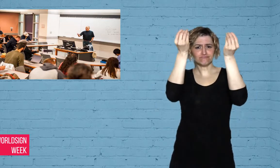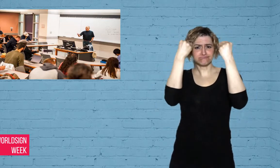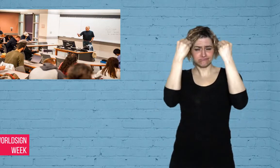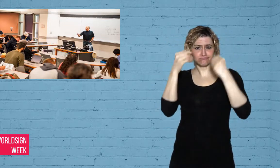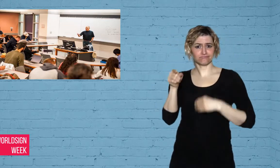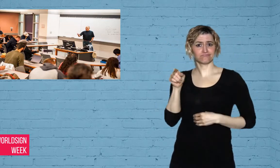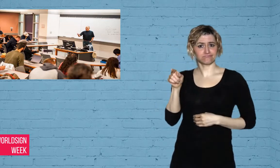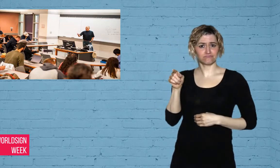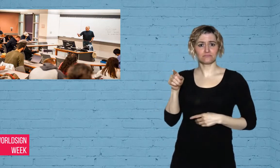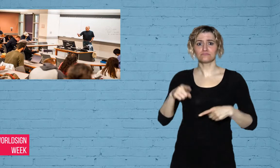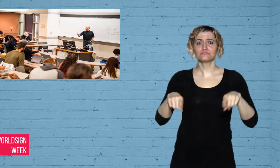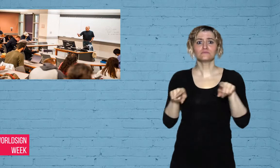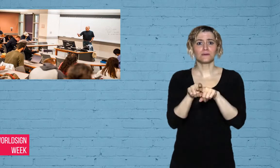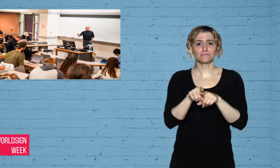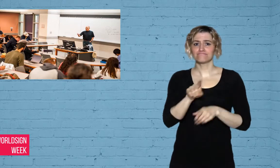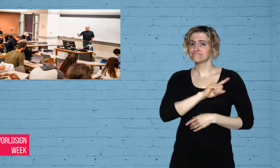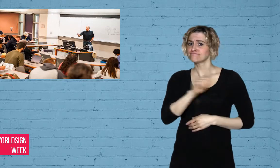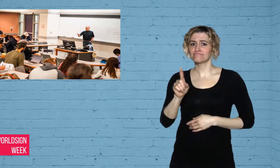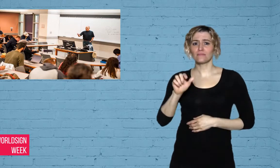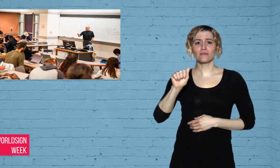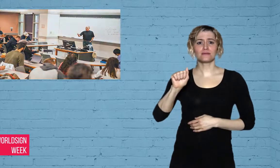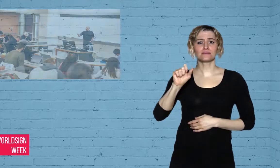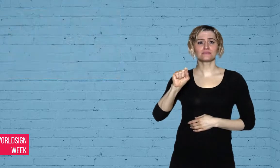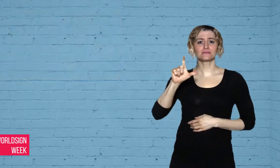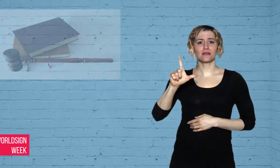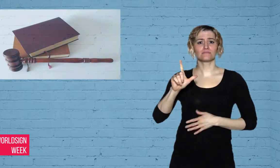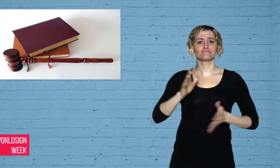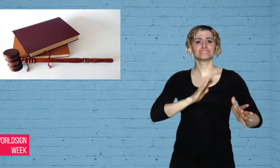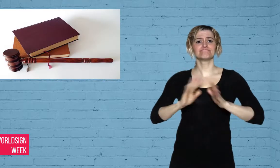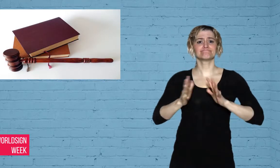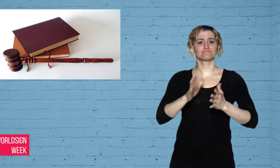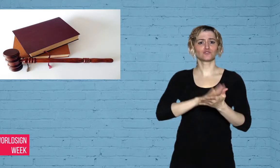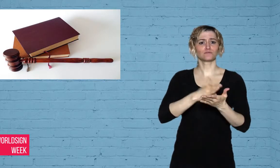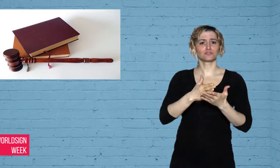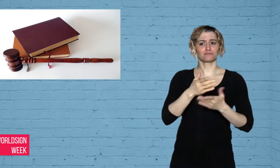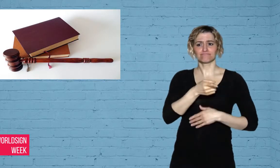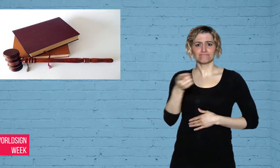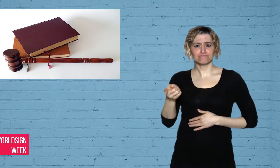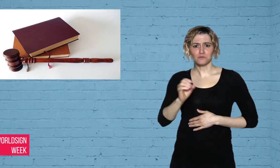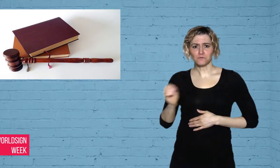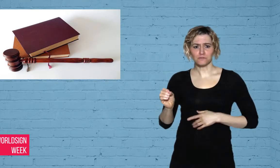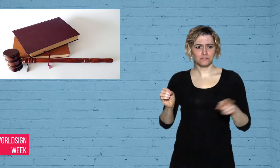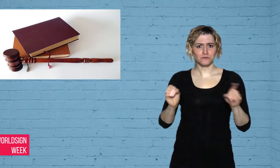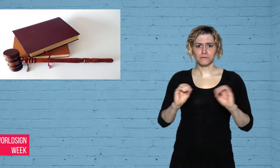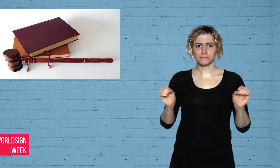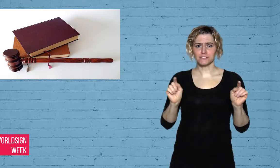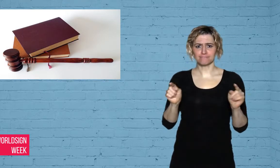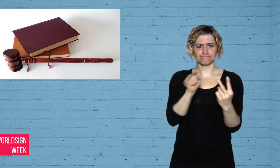the deaf boy was told that the school